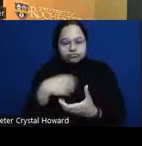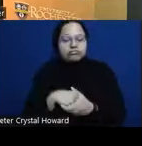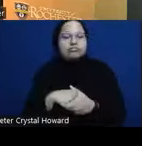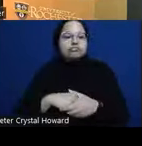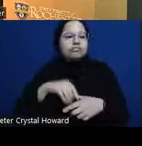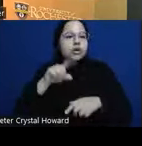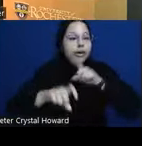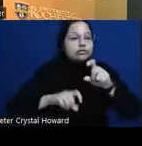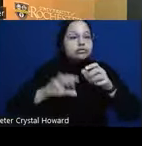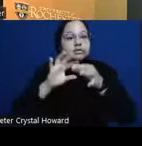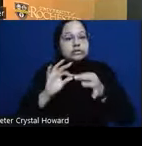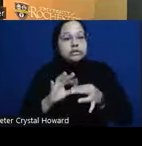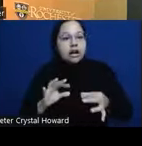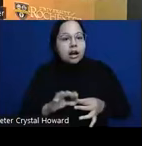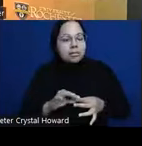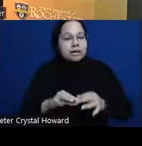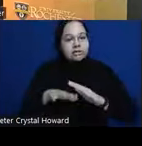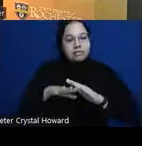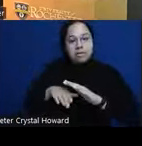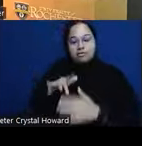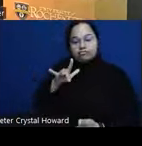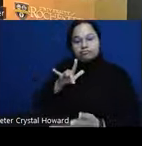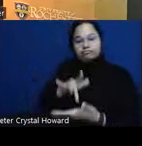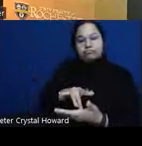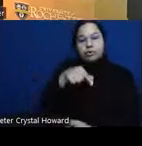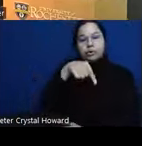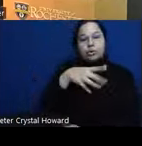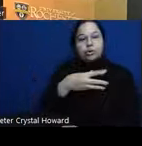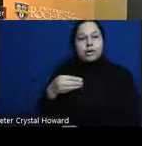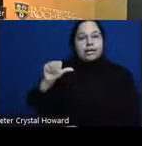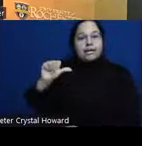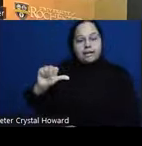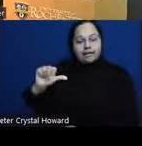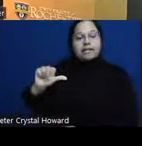to send in any comments or questions of course if you're he in the audience you don't need to